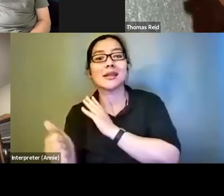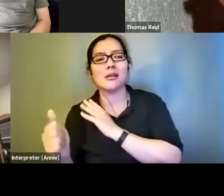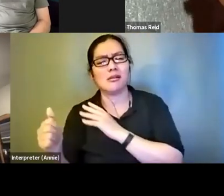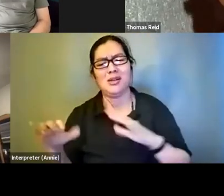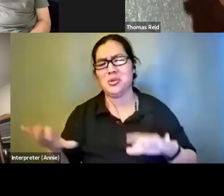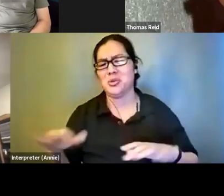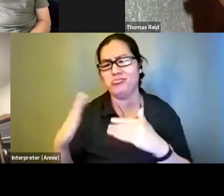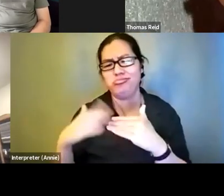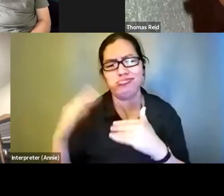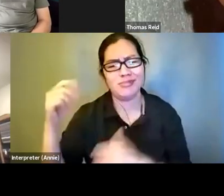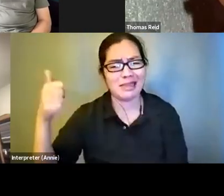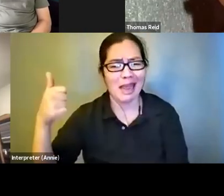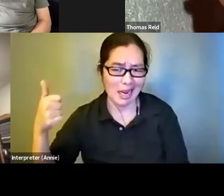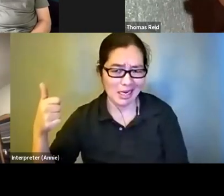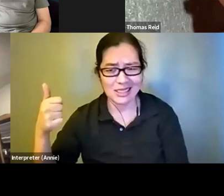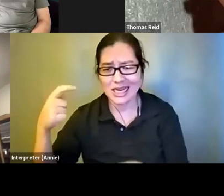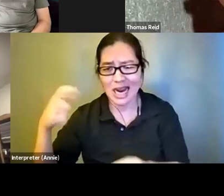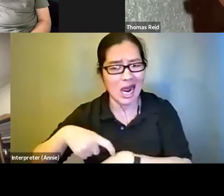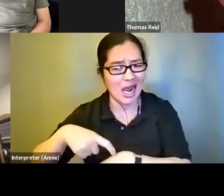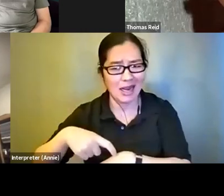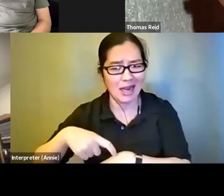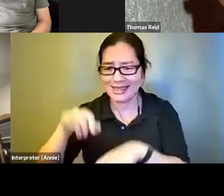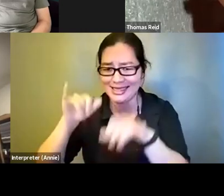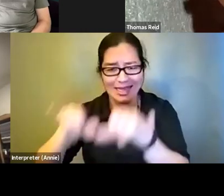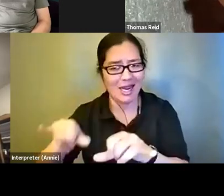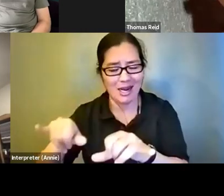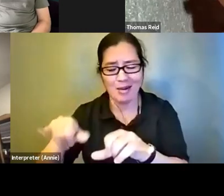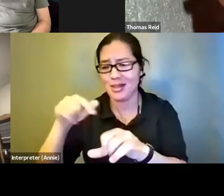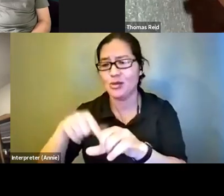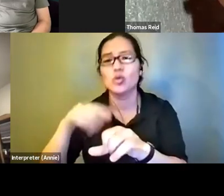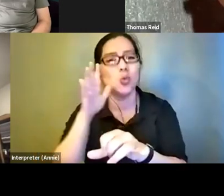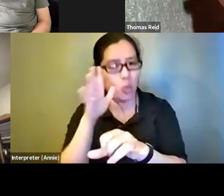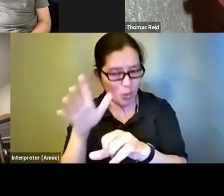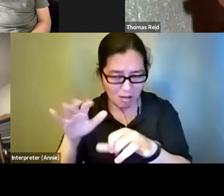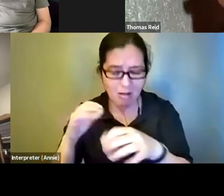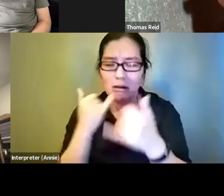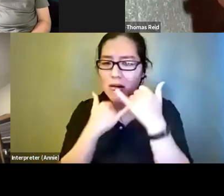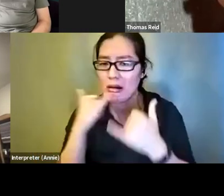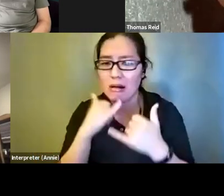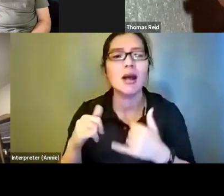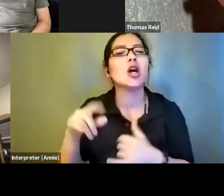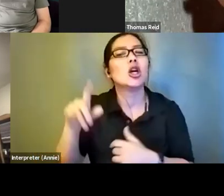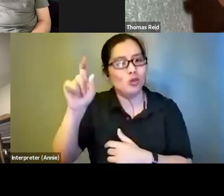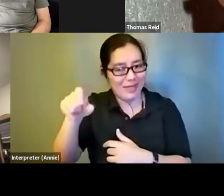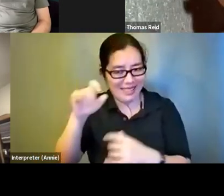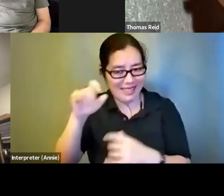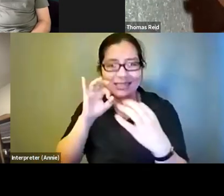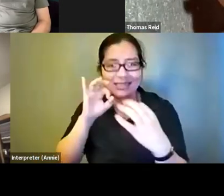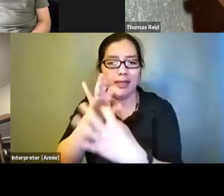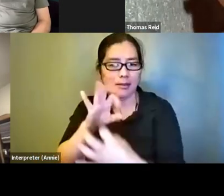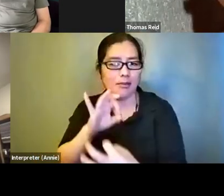to make mistakes. And you are going to need feedback on it . So that is a good place to